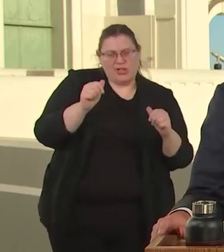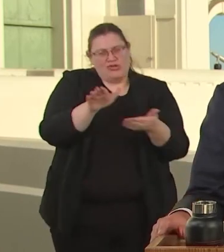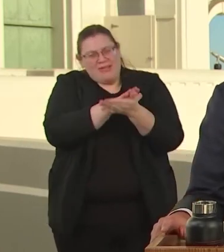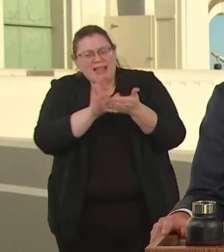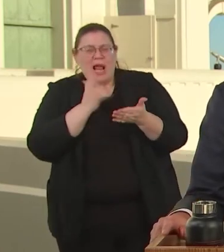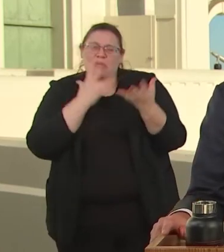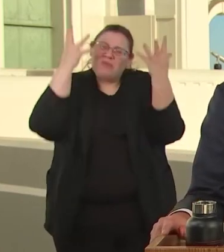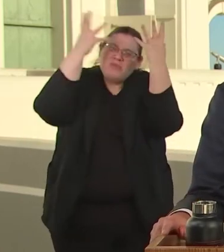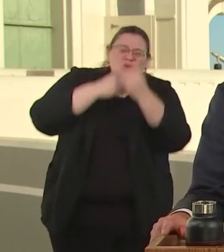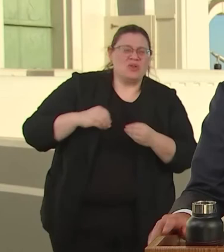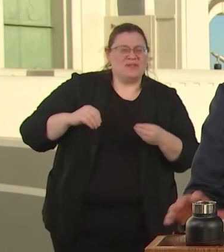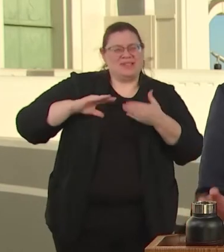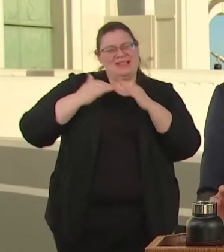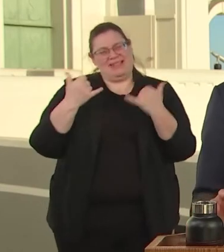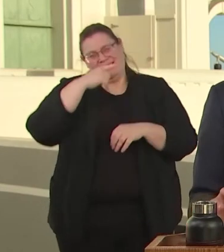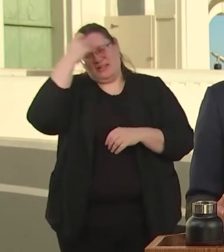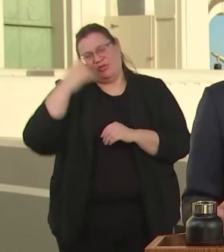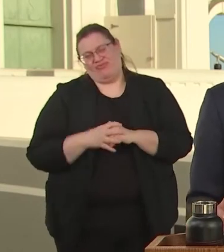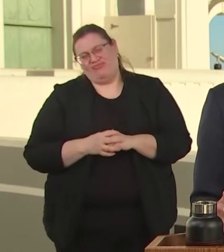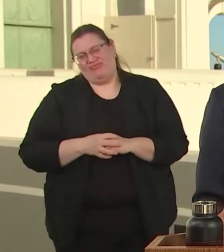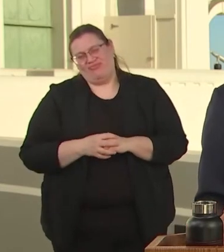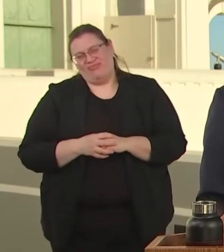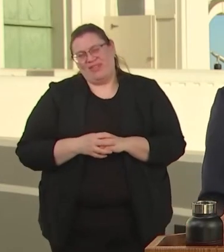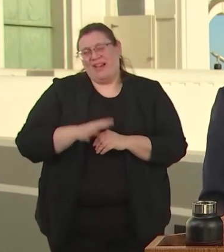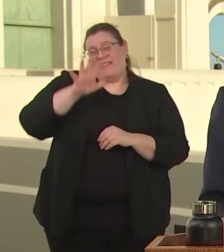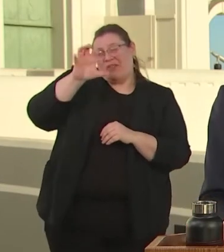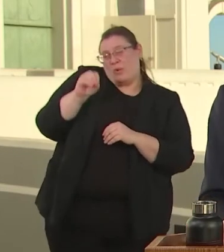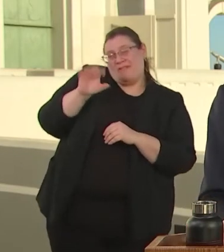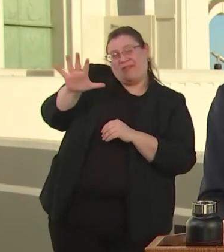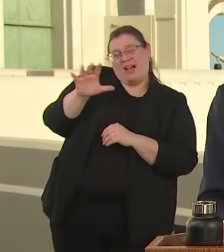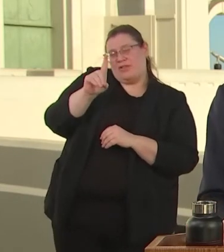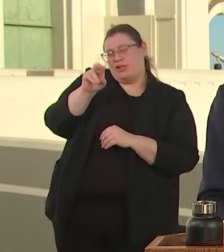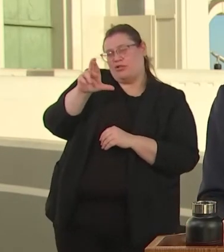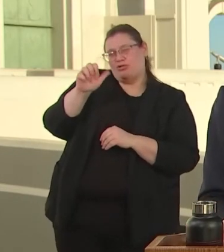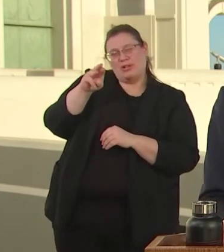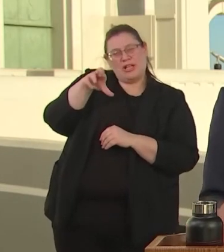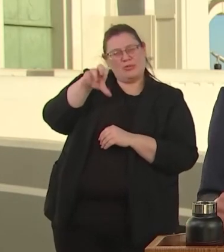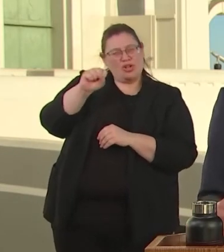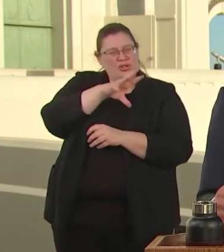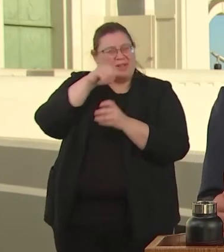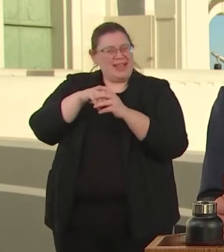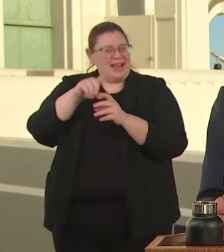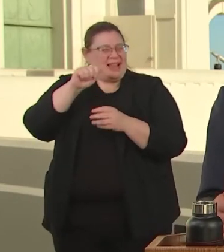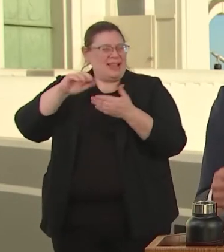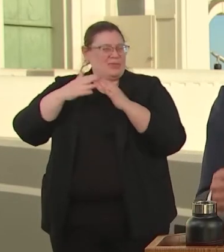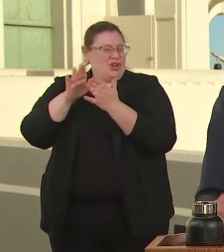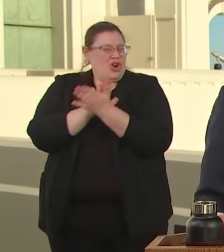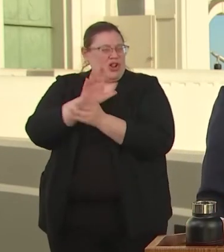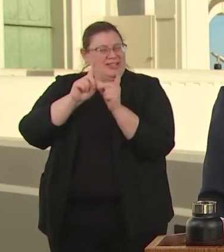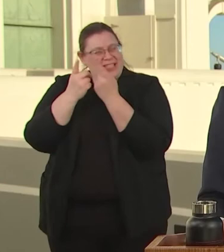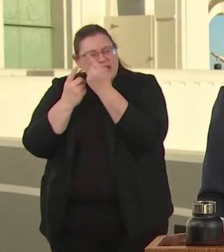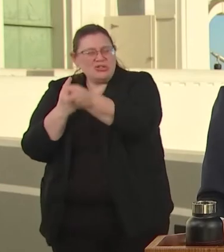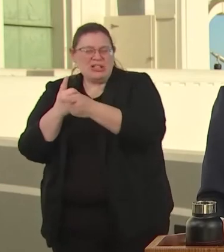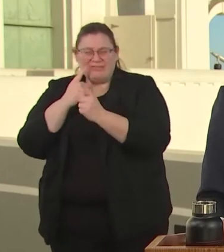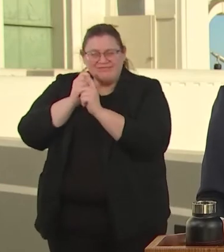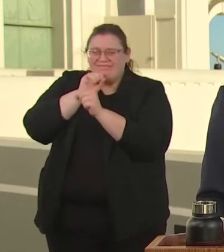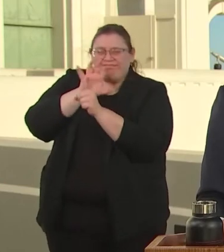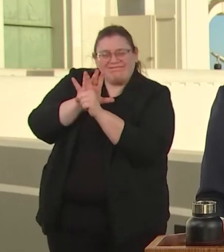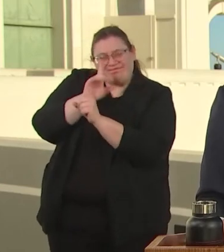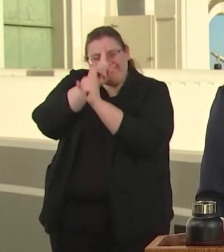AND FOR 505 DREAMERS IN THE L.A. DISTRICT WHO COMMITS TO SERVICE, WE'RE GOING TO PAY